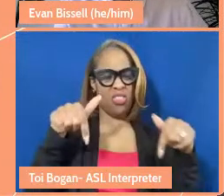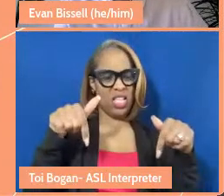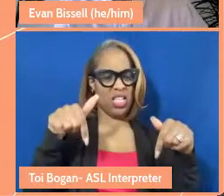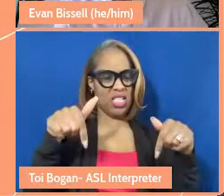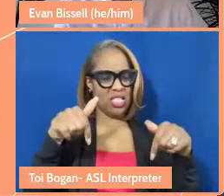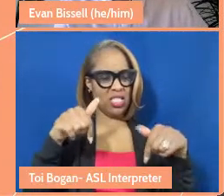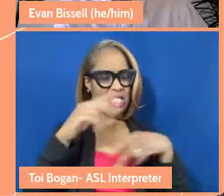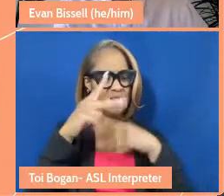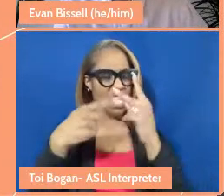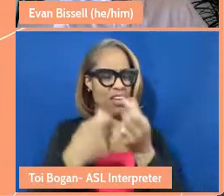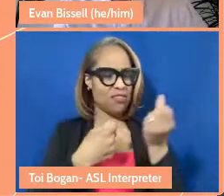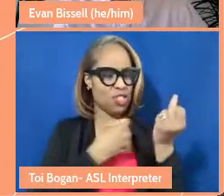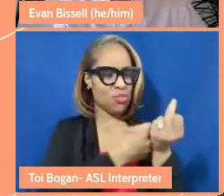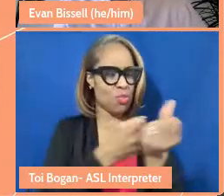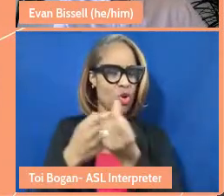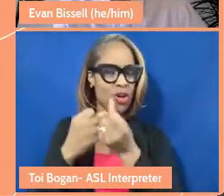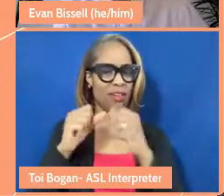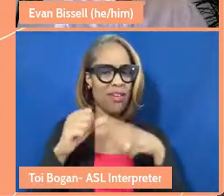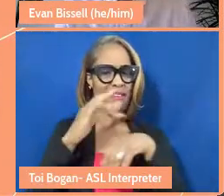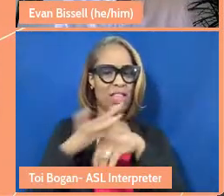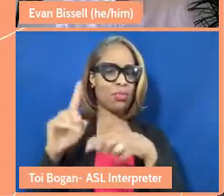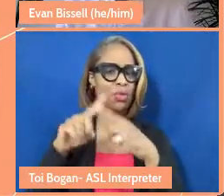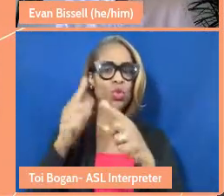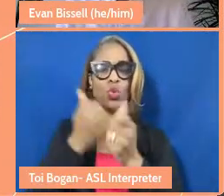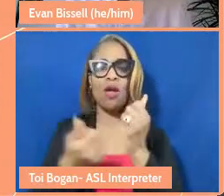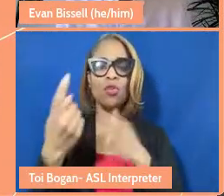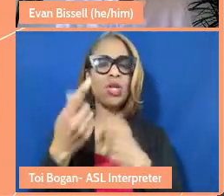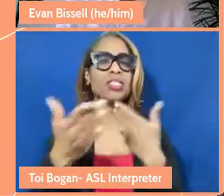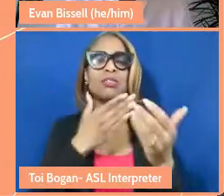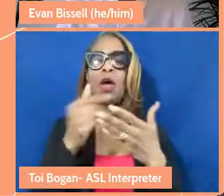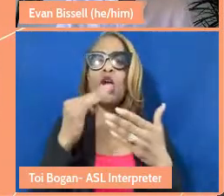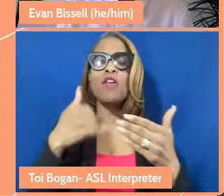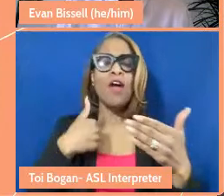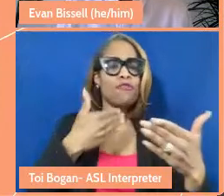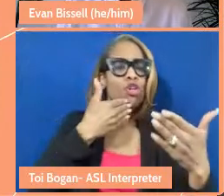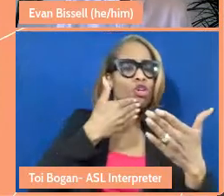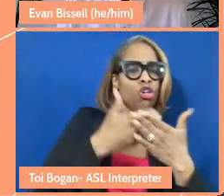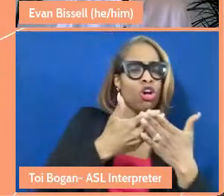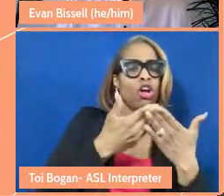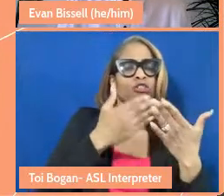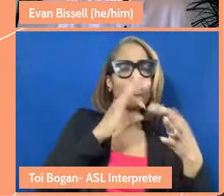be available to all of us no matter how well connected we are, or how good we are at making